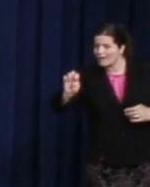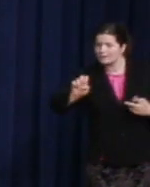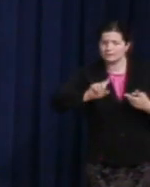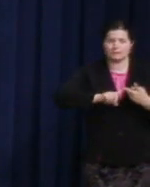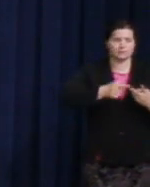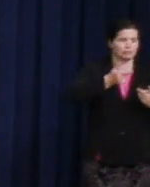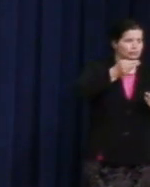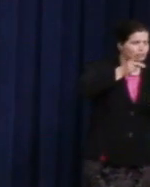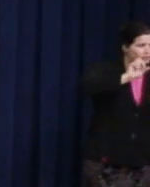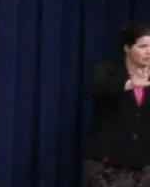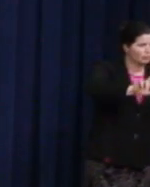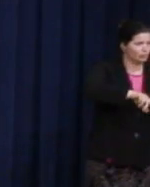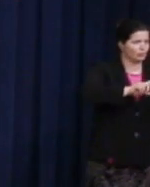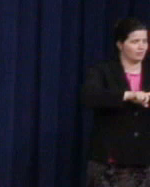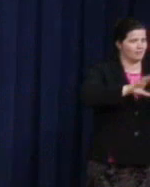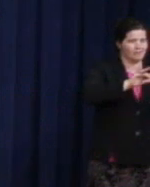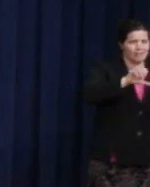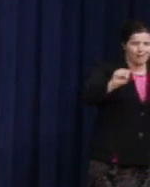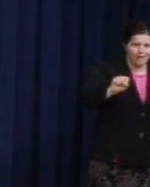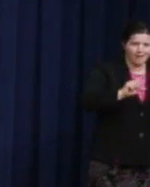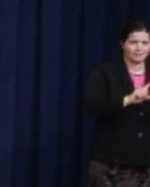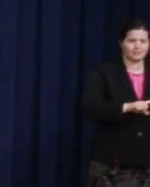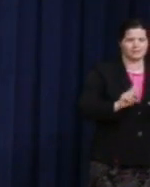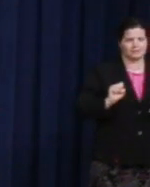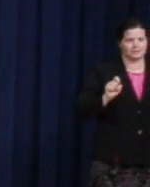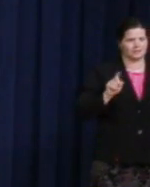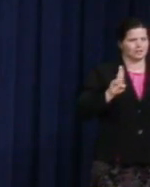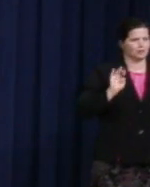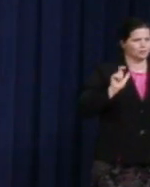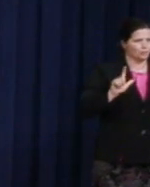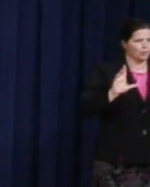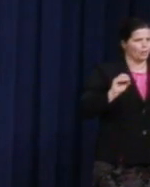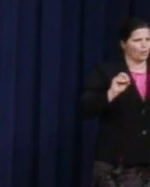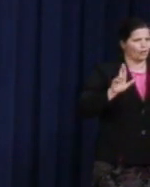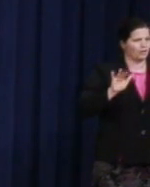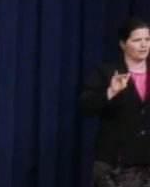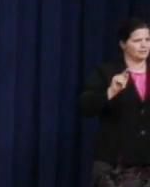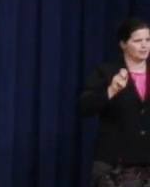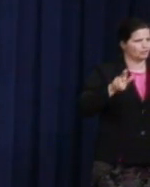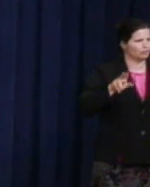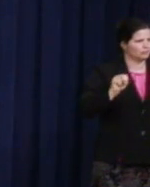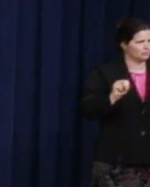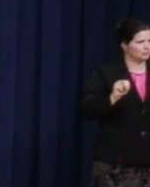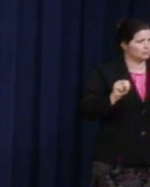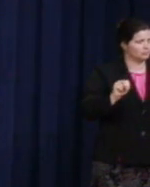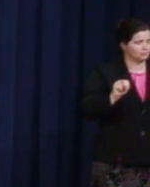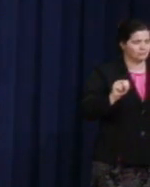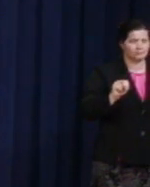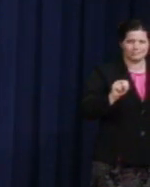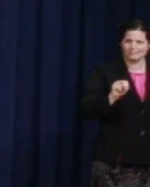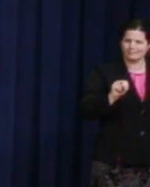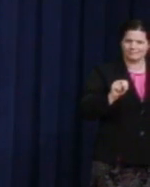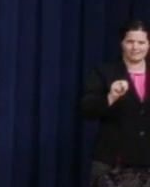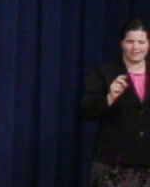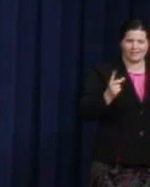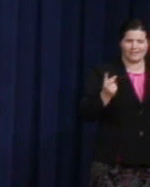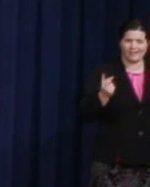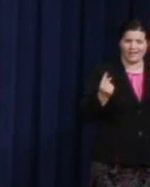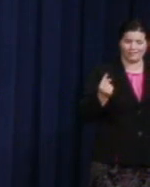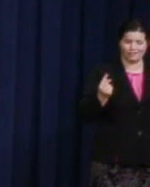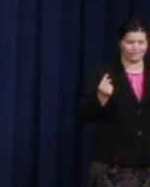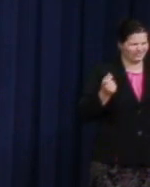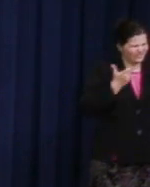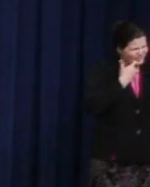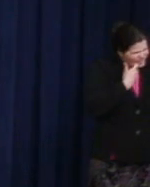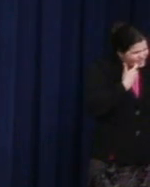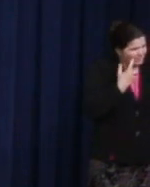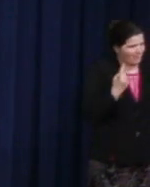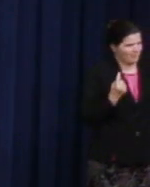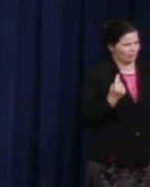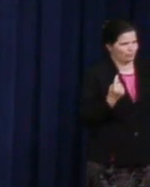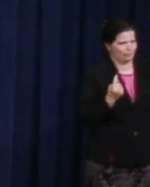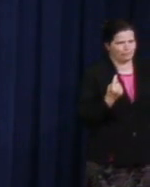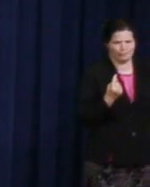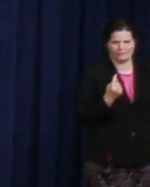And last year, just last year, just a few months